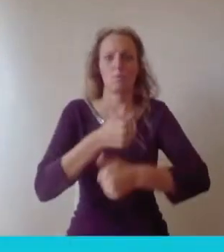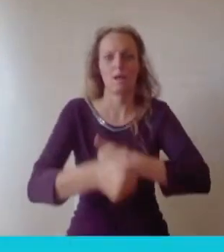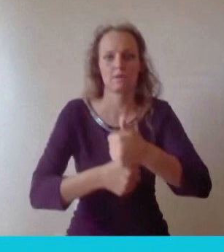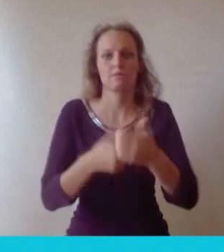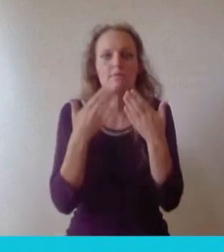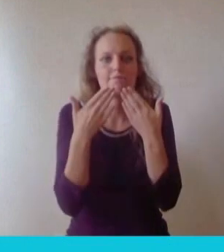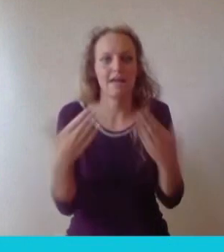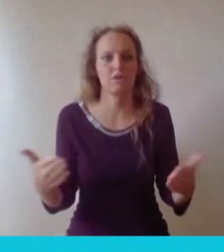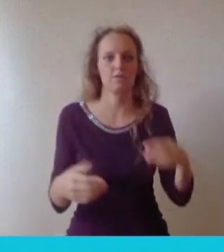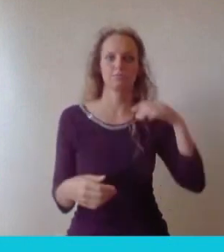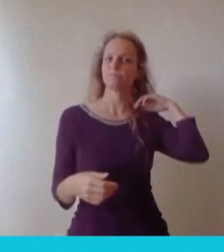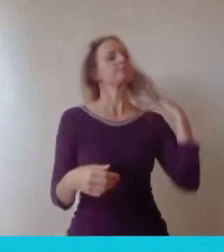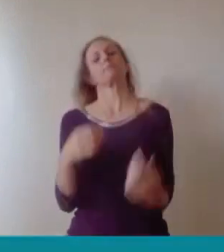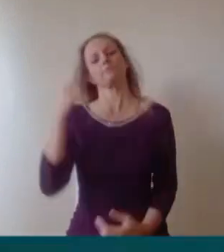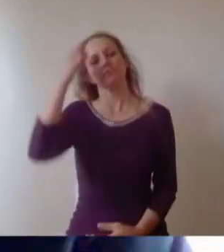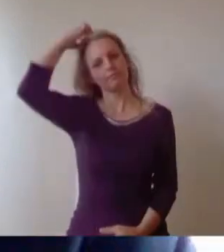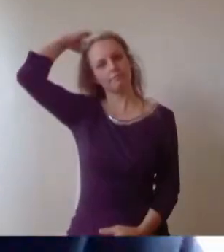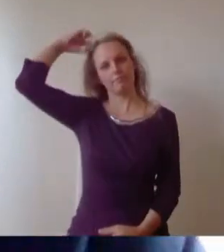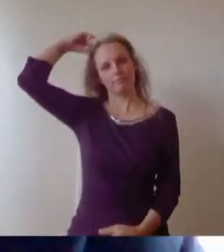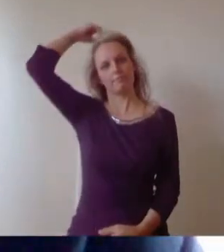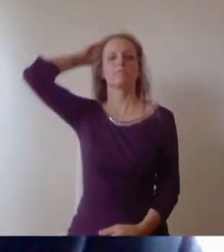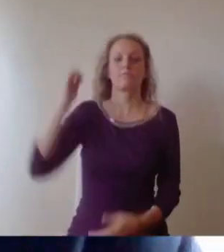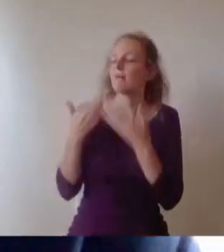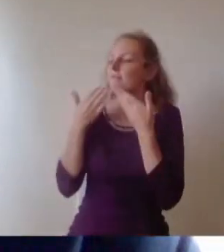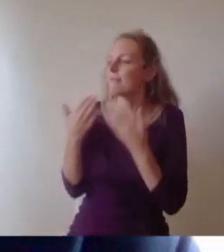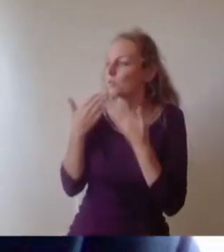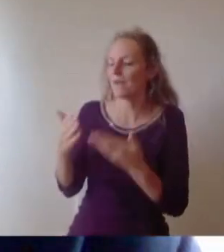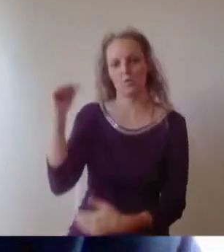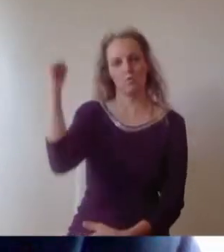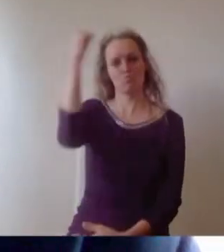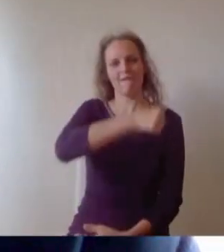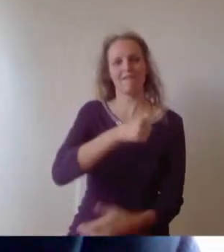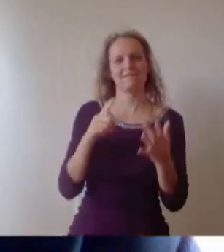Thank you very much Professor Ireland. So as as Paddy says and made reference